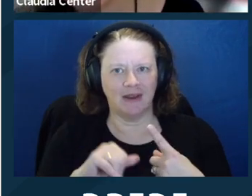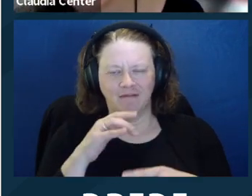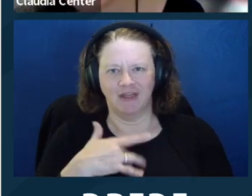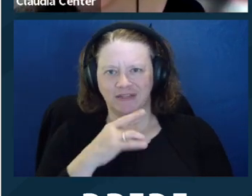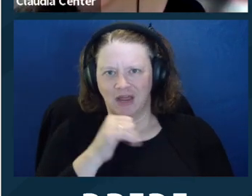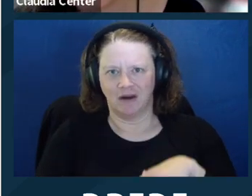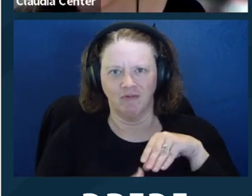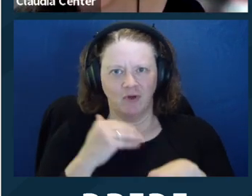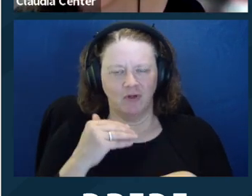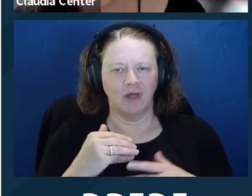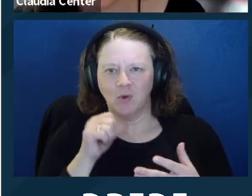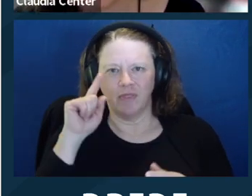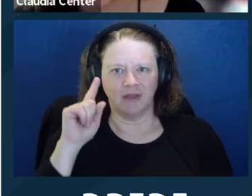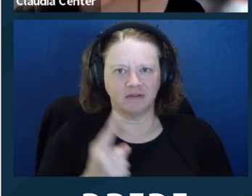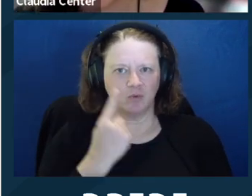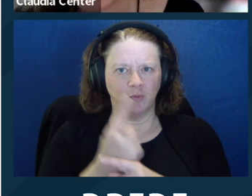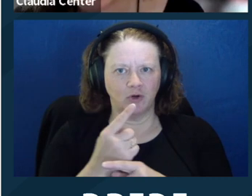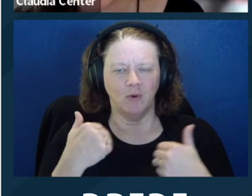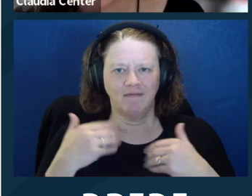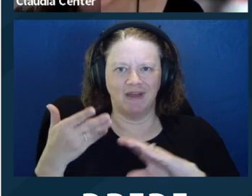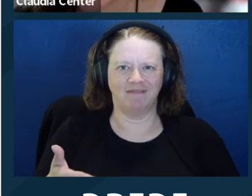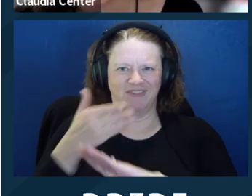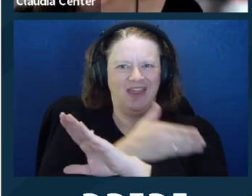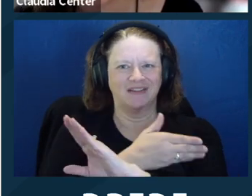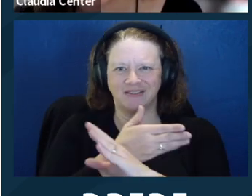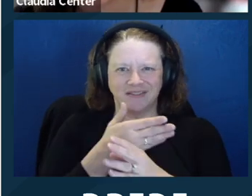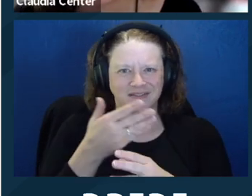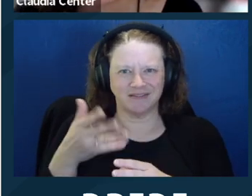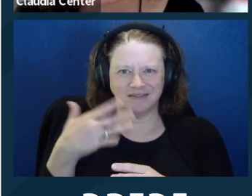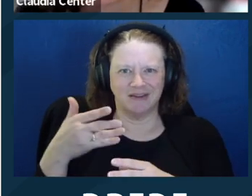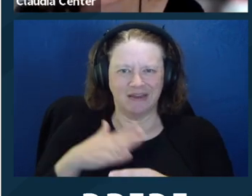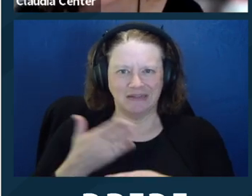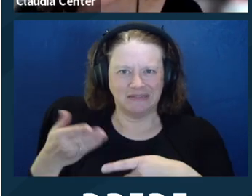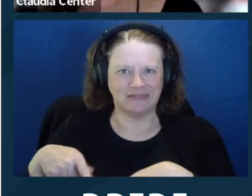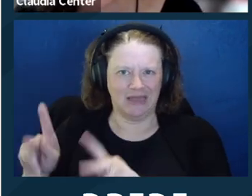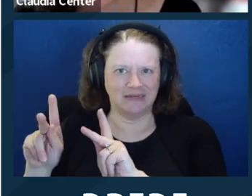think it's ‑‑ you know, it makes me very uncomfortable, and I don't think it's appropriate